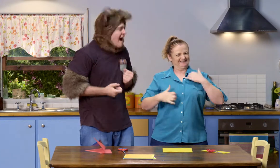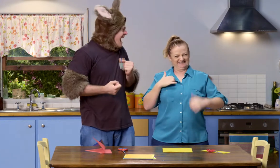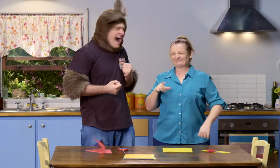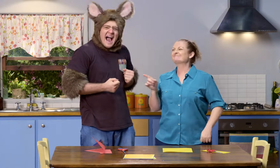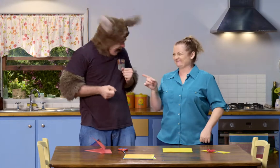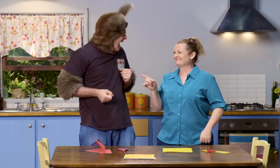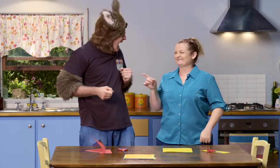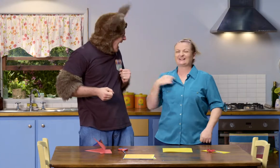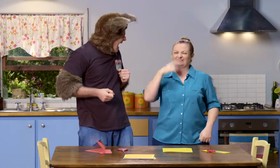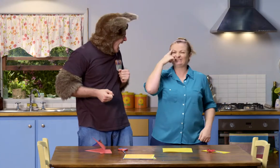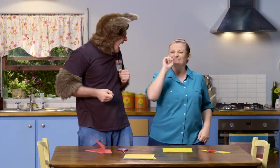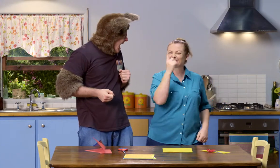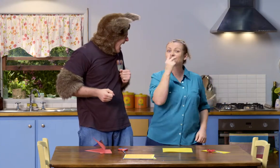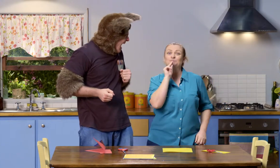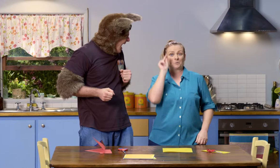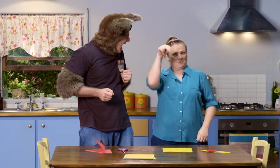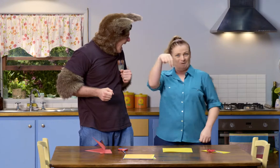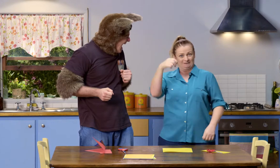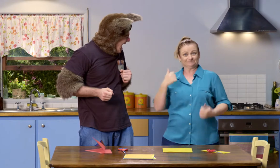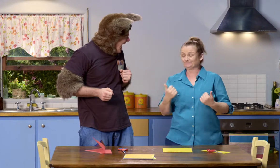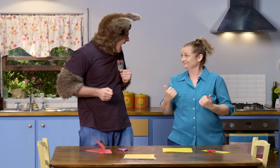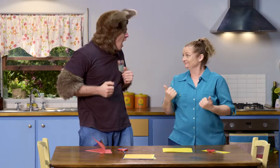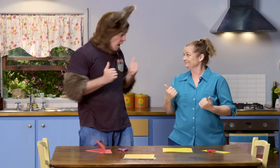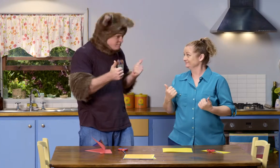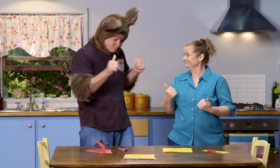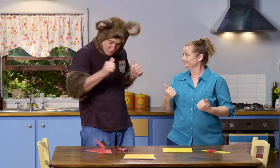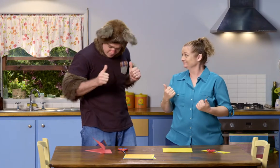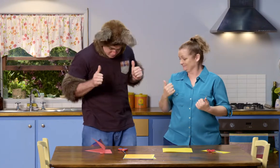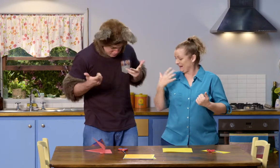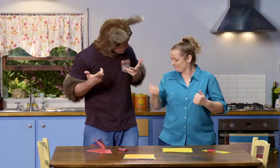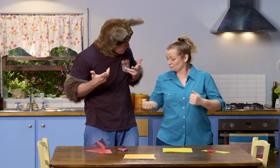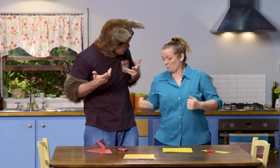I know you're very excited, but first I think we'll make a swan. OK.